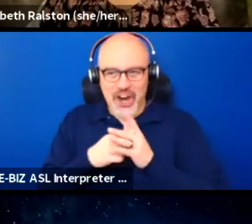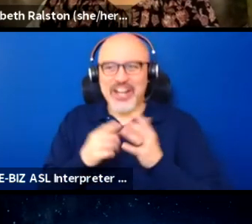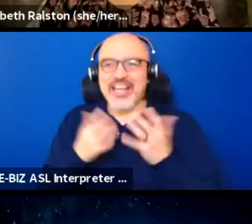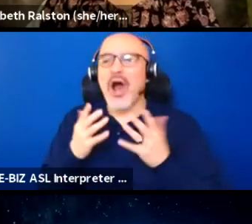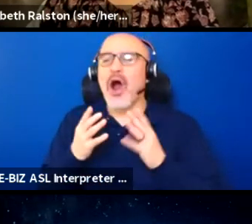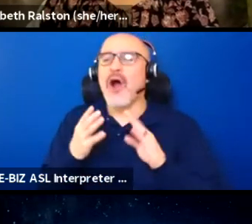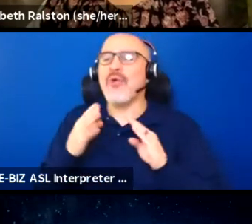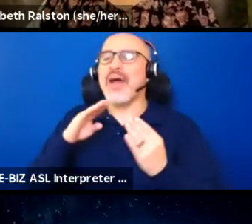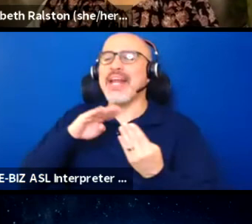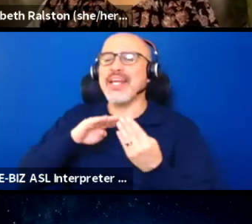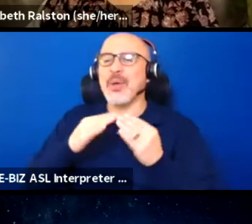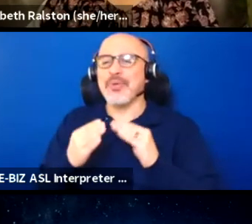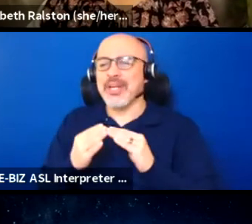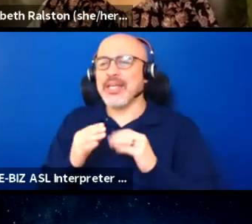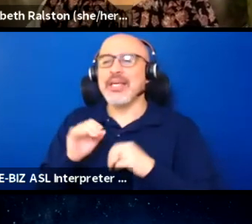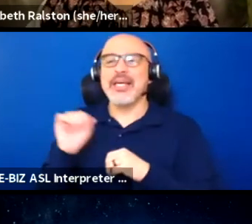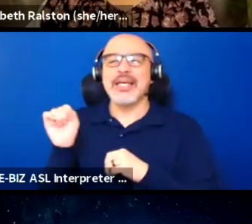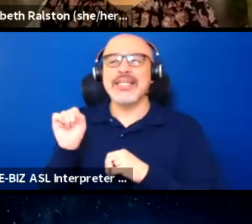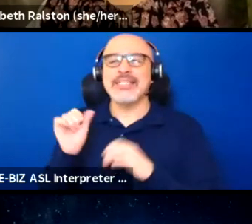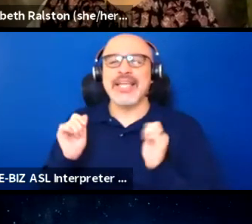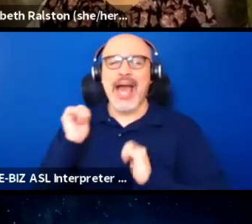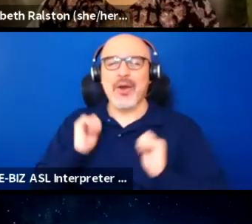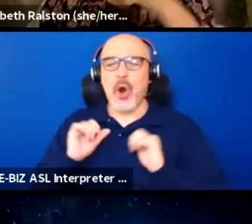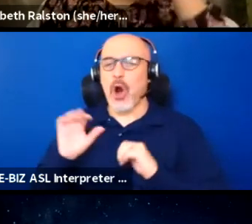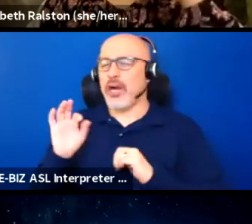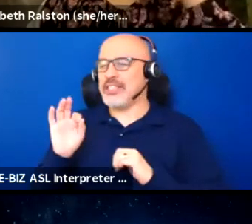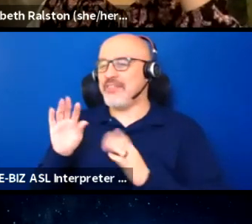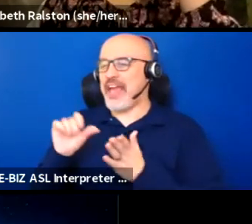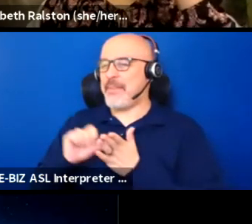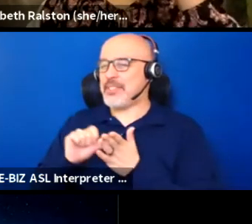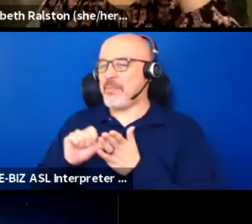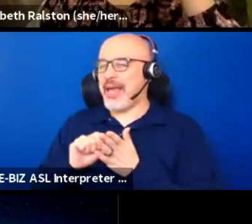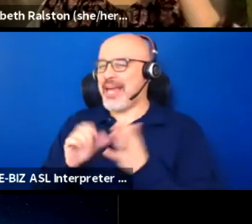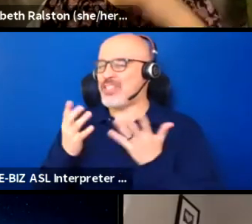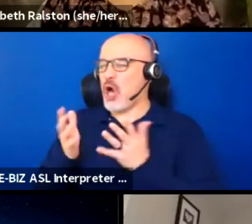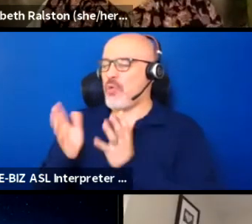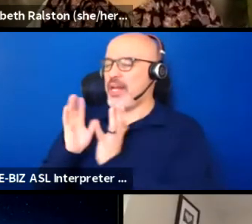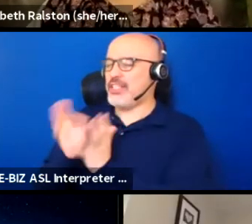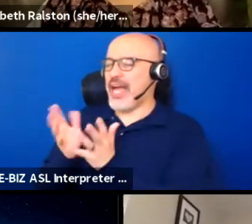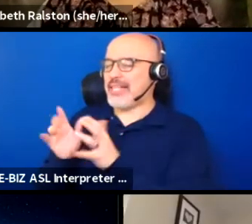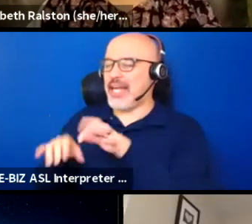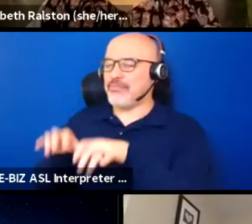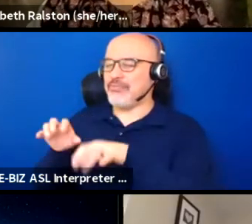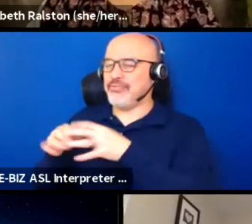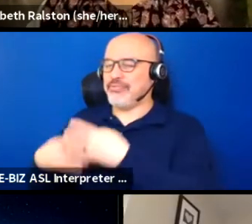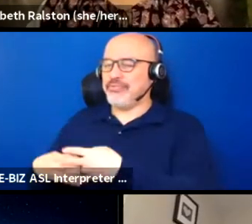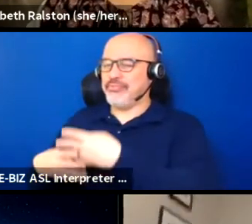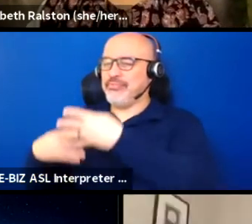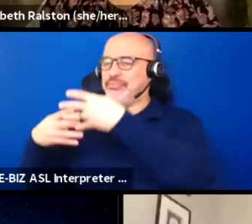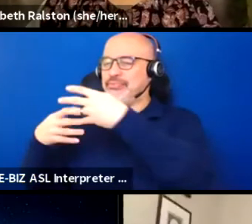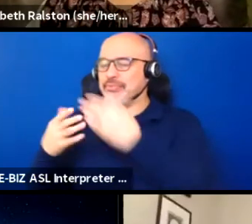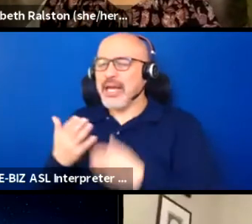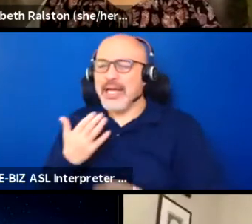on the Seattle Theater Artists Facebook page in advance of this panel. Thank you for already including community voice